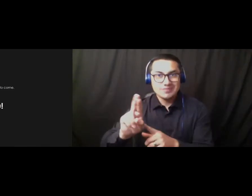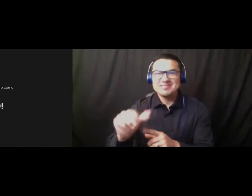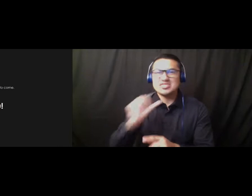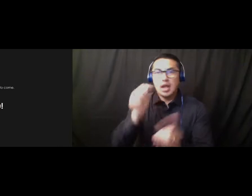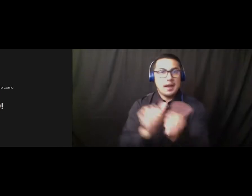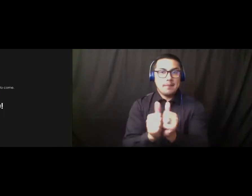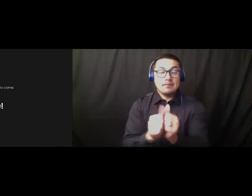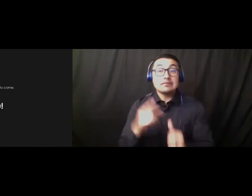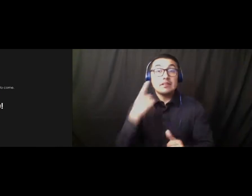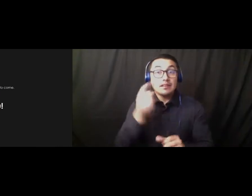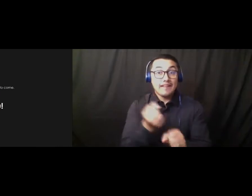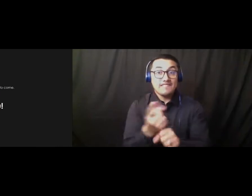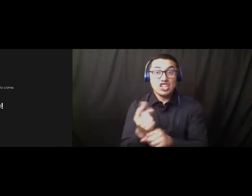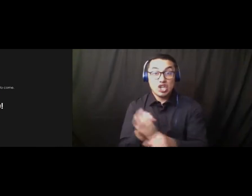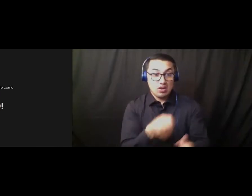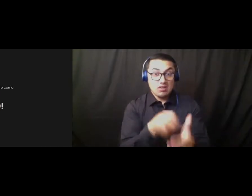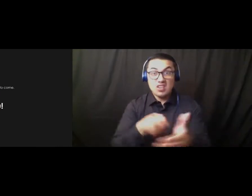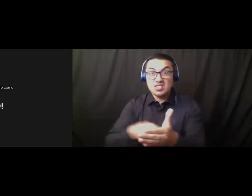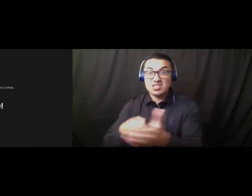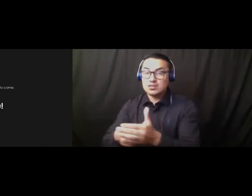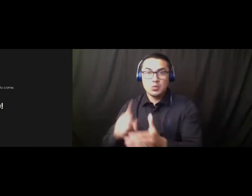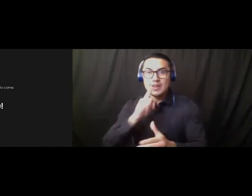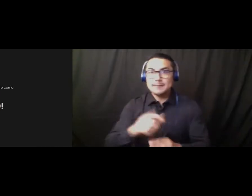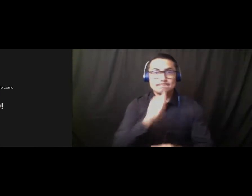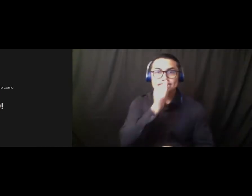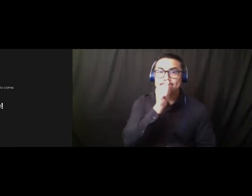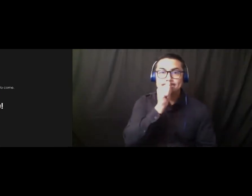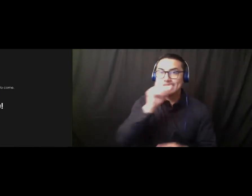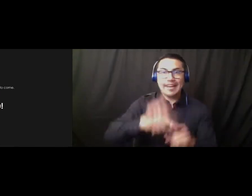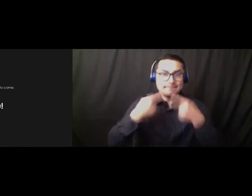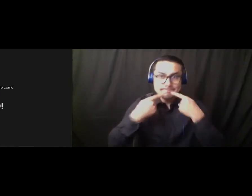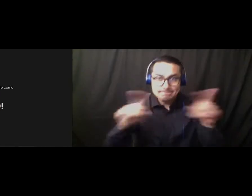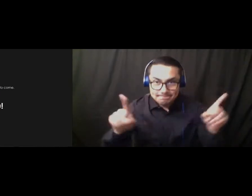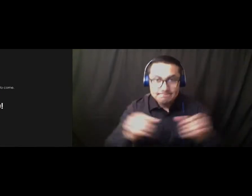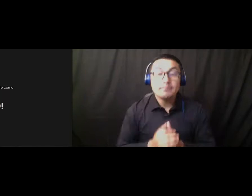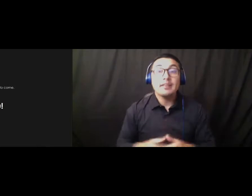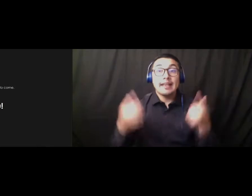is prohibitive to-to maintain it. We did have one originally in a Community Center building that